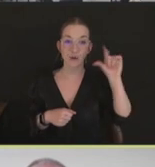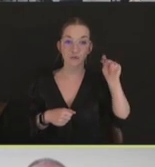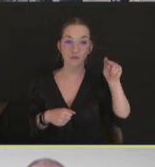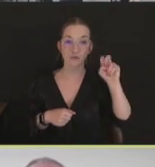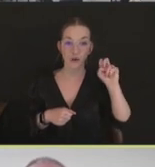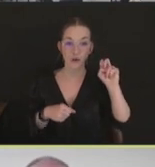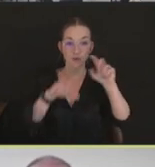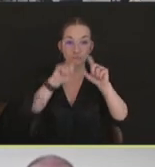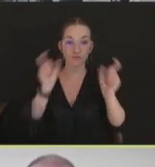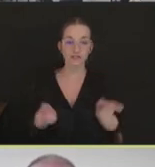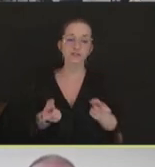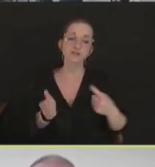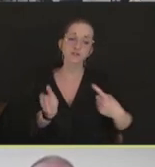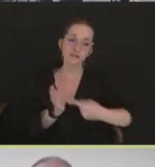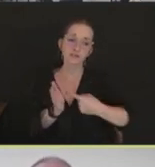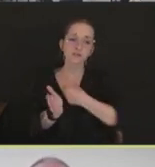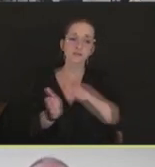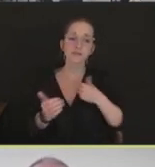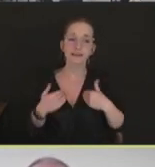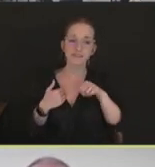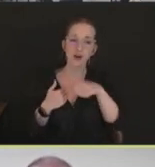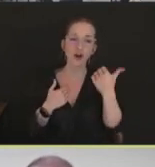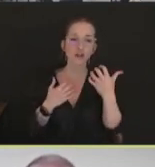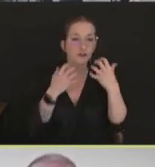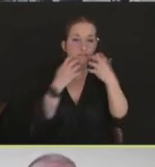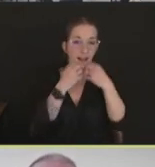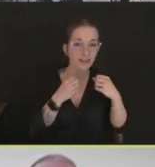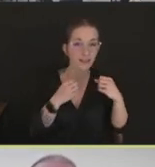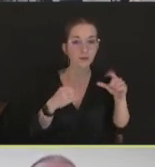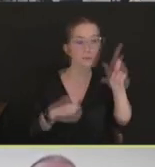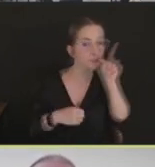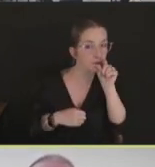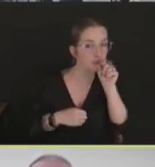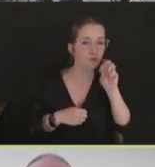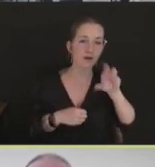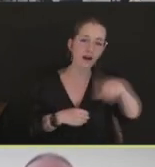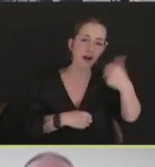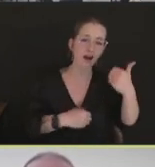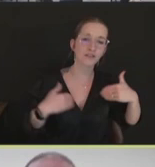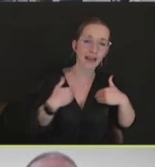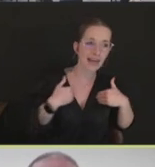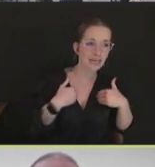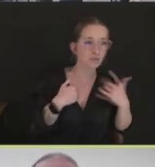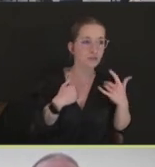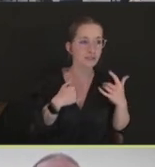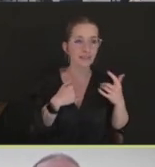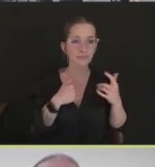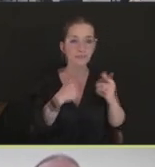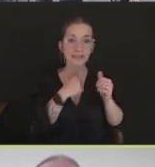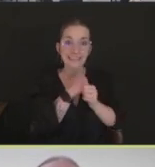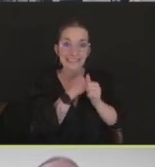valuable birds, or animals that are, you know, extinct or going extinct, endangered,